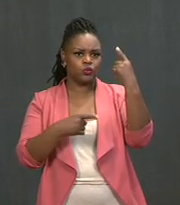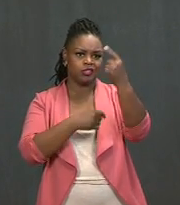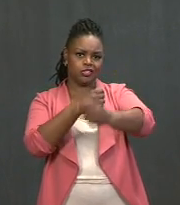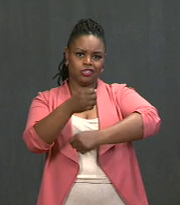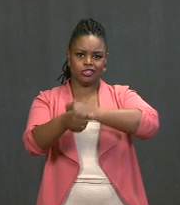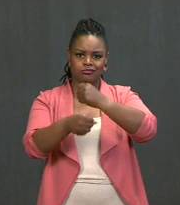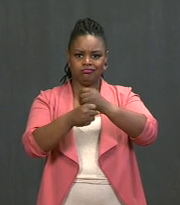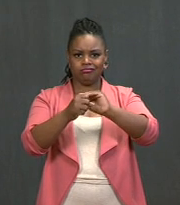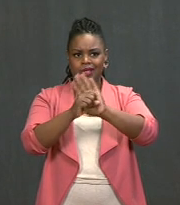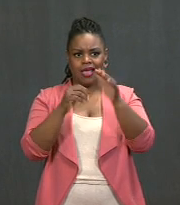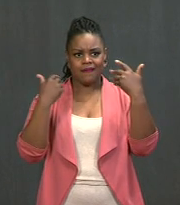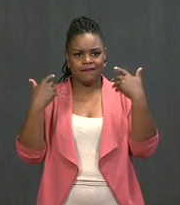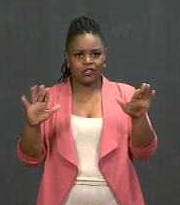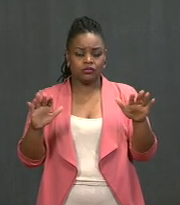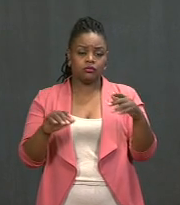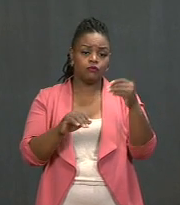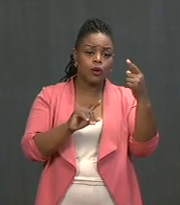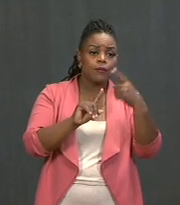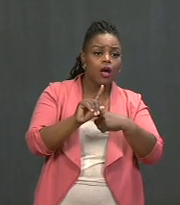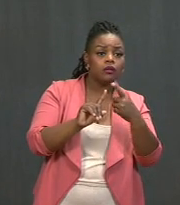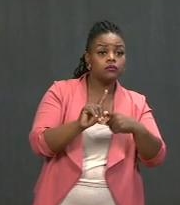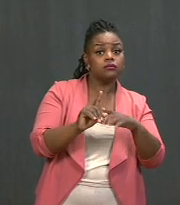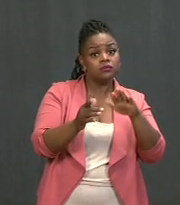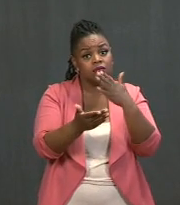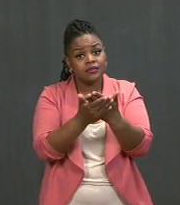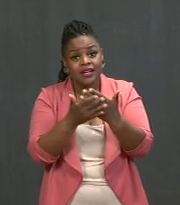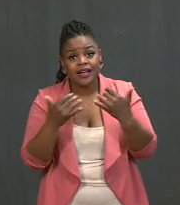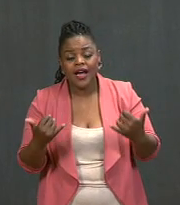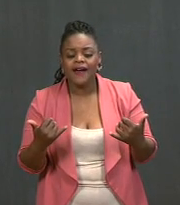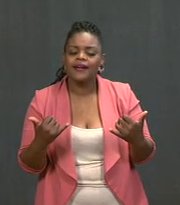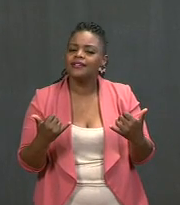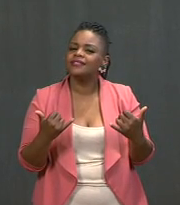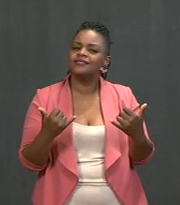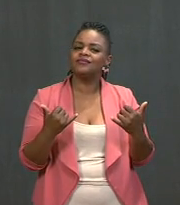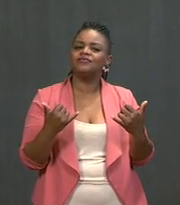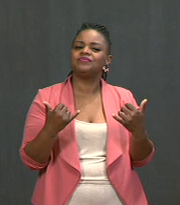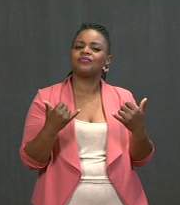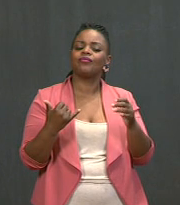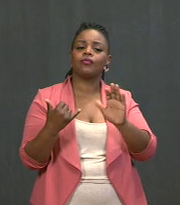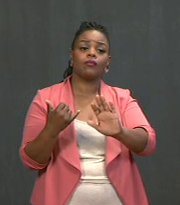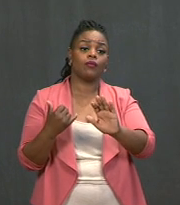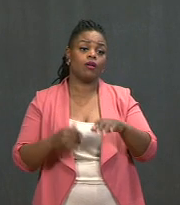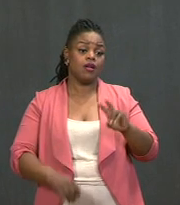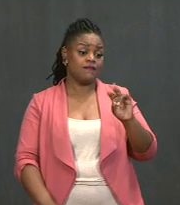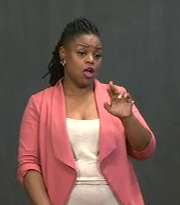but it isn't here yet either. So, the virus is spreading because we have too many people